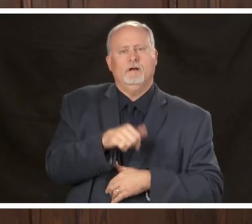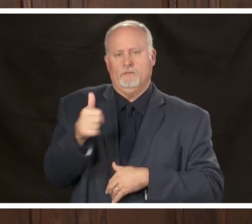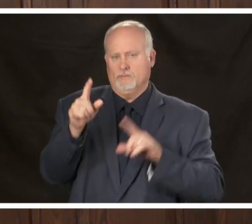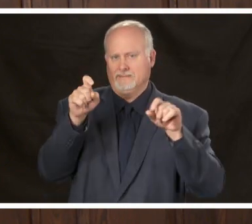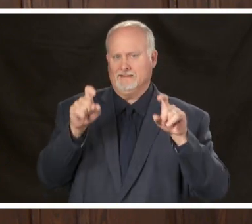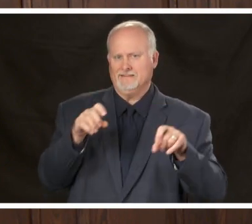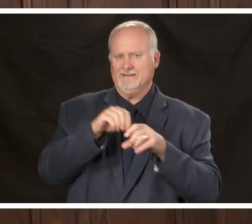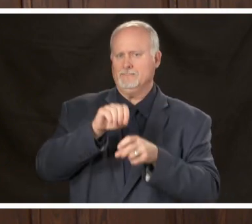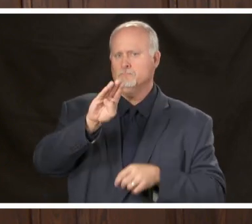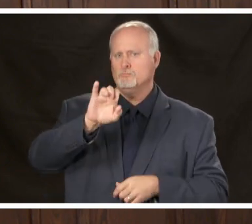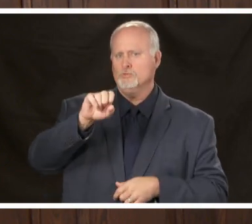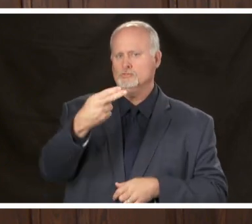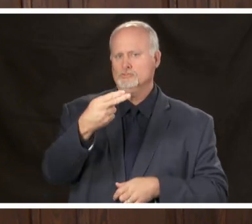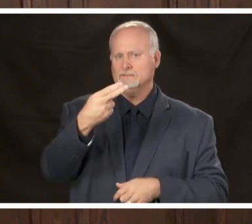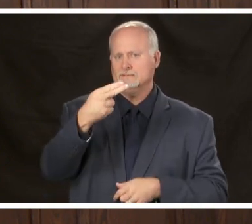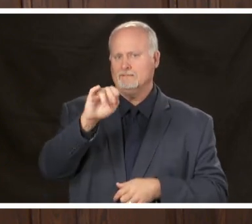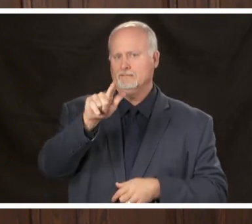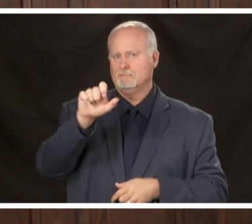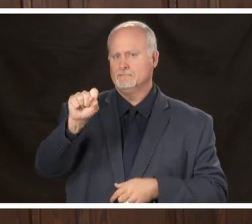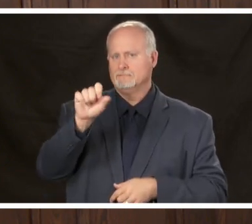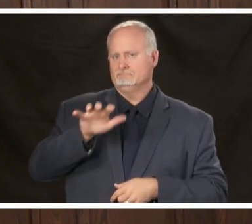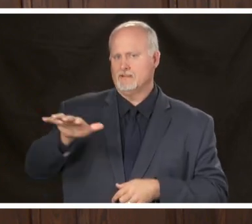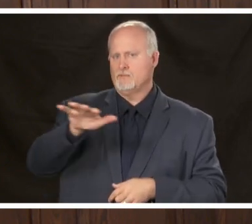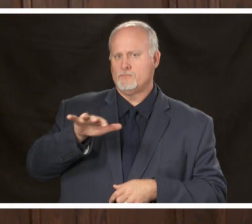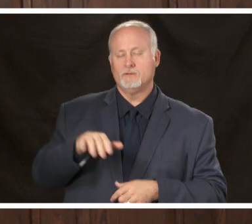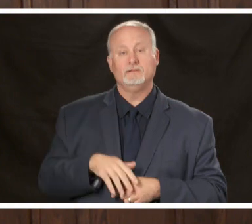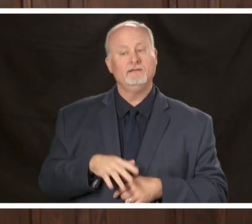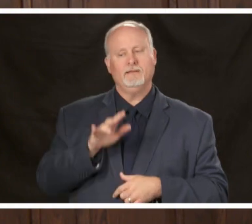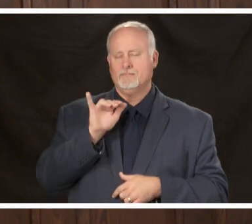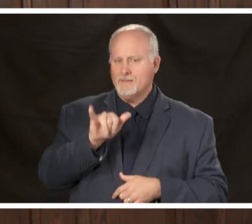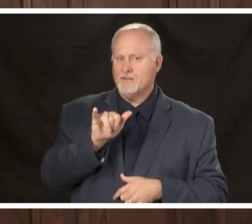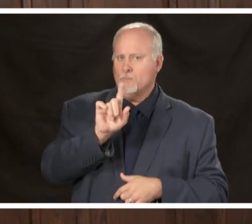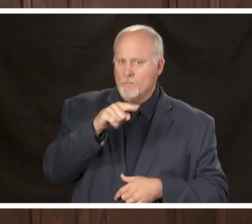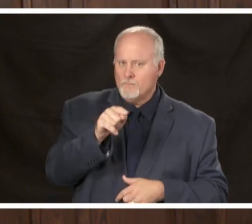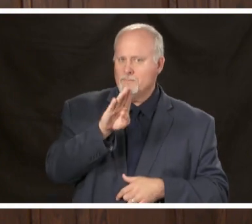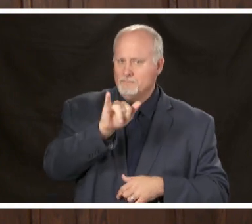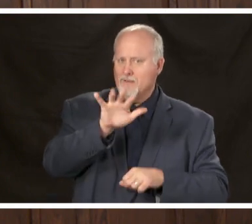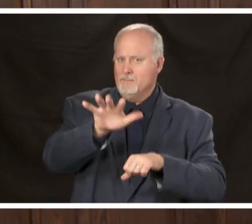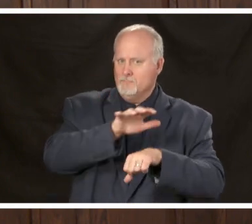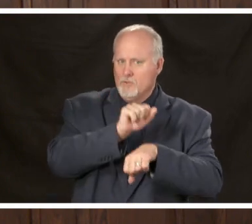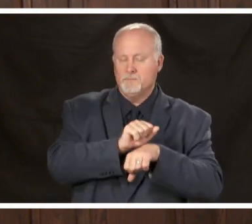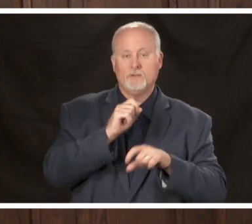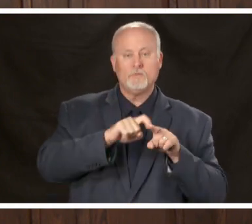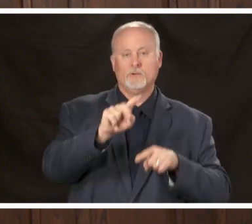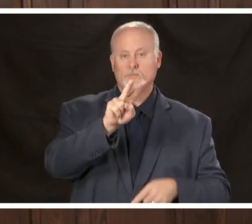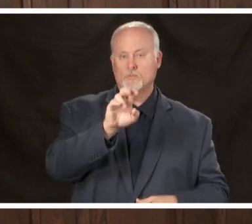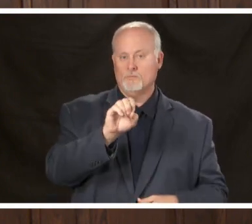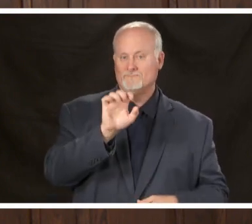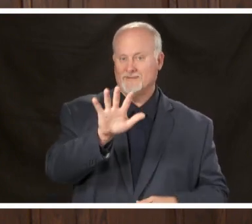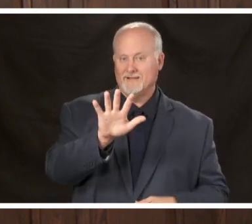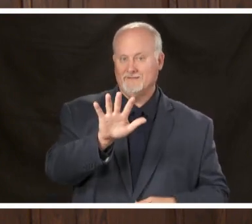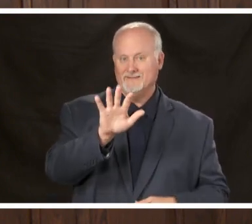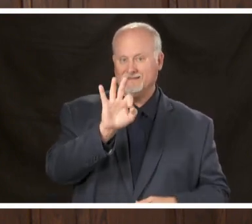Hills area these are by appointment only the number is 205 nine seven five two